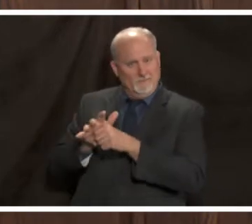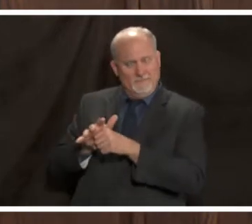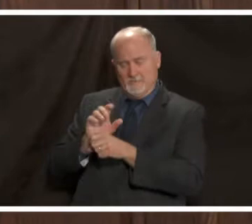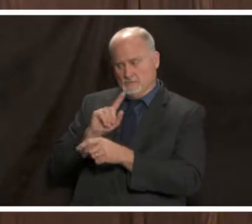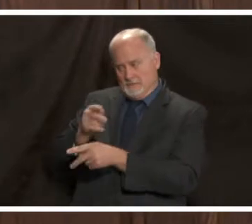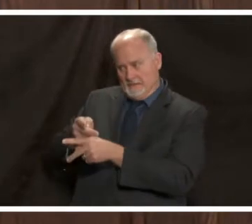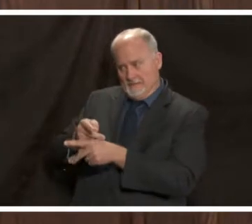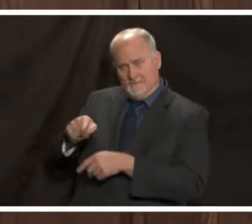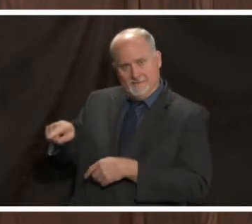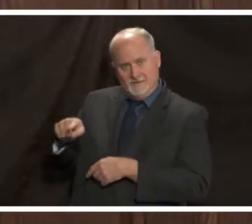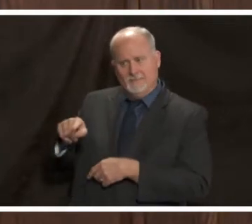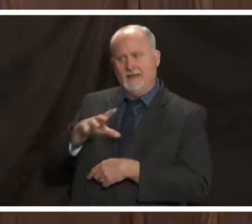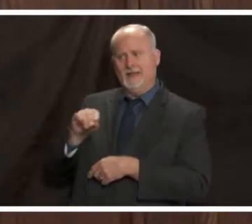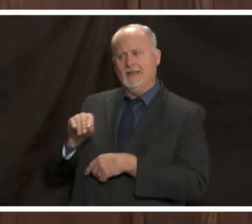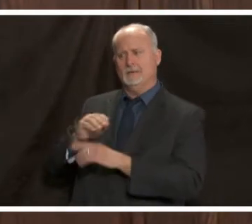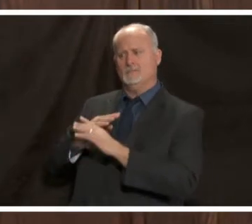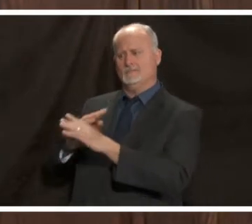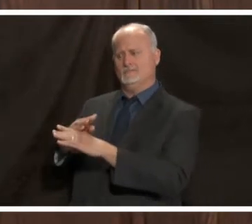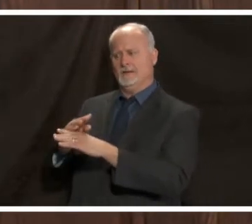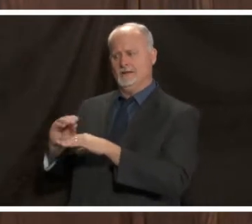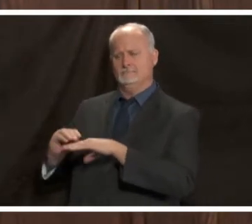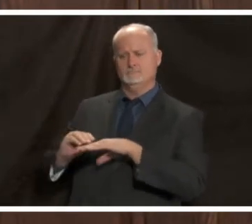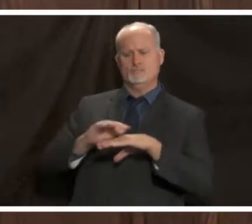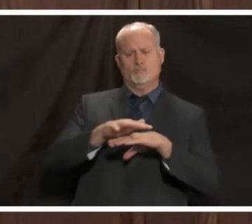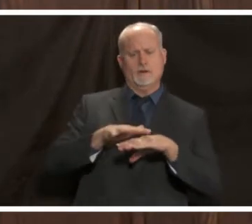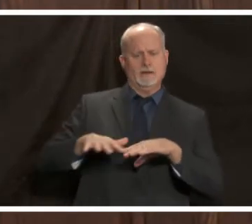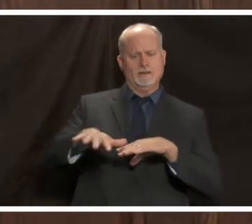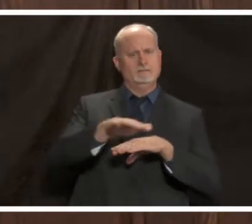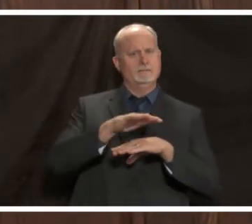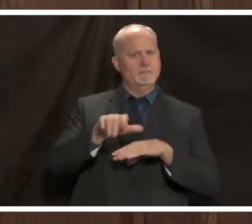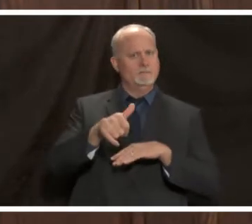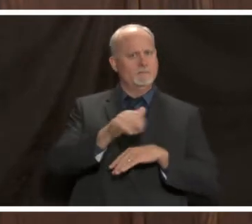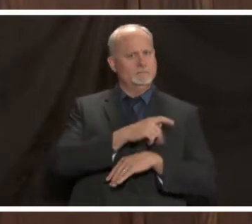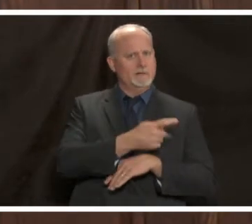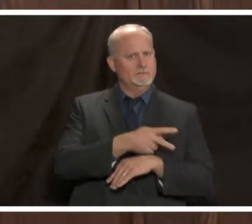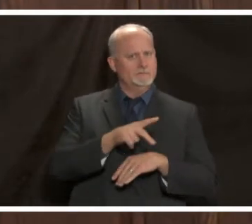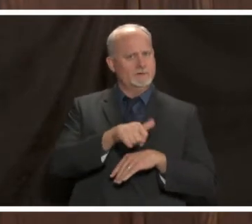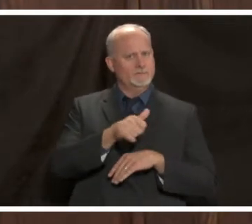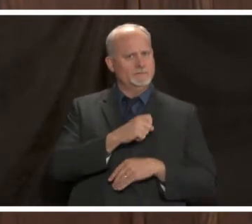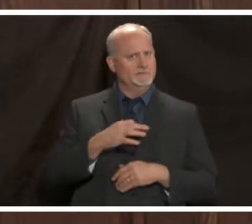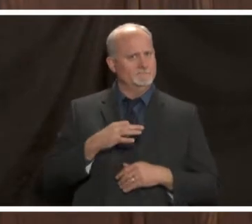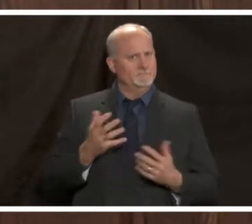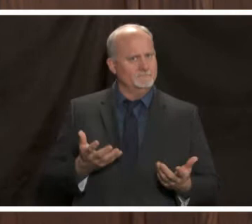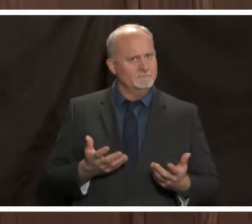but that we can prevent the spread of disease within the hospital now the downside of having